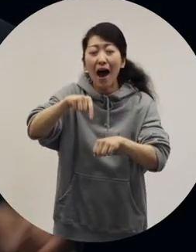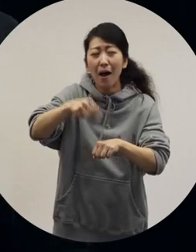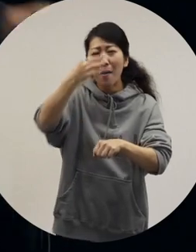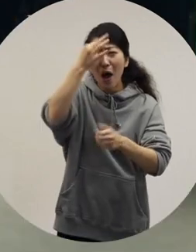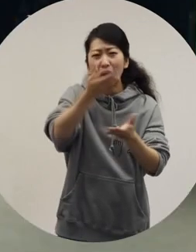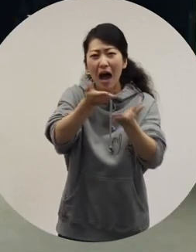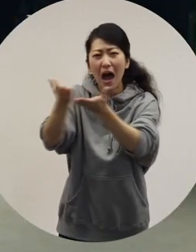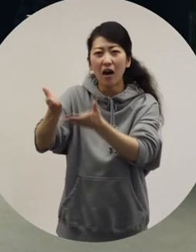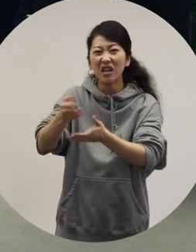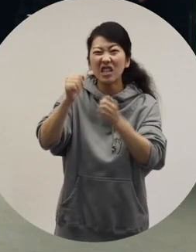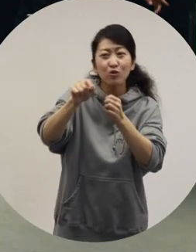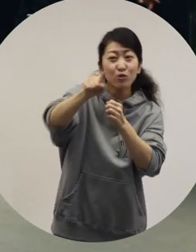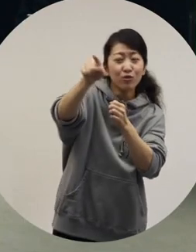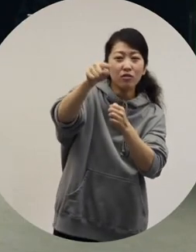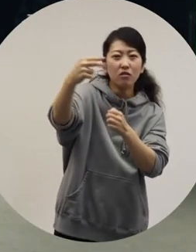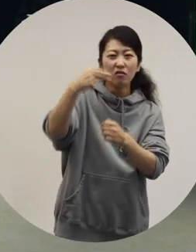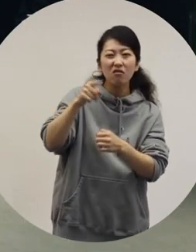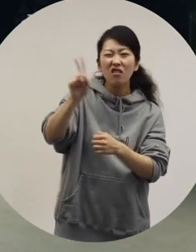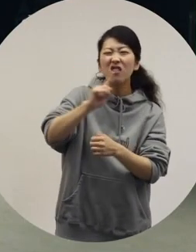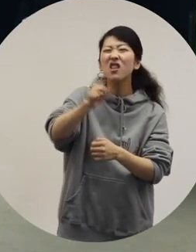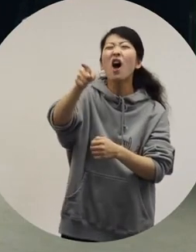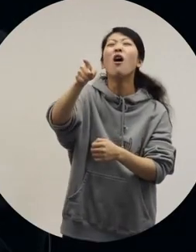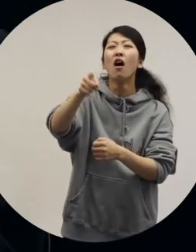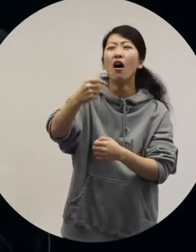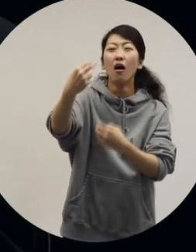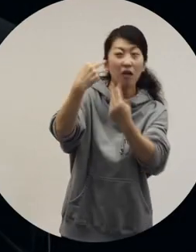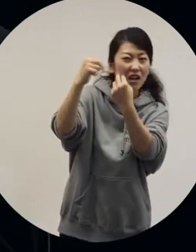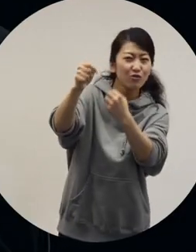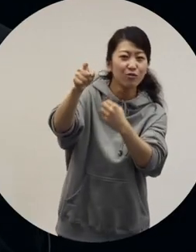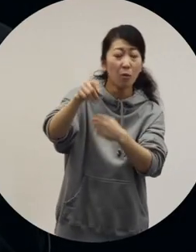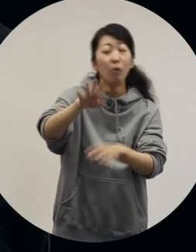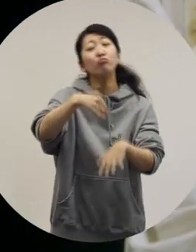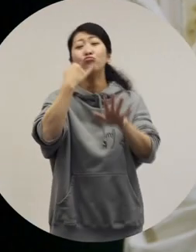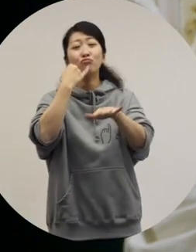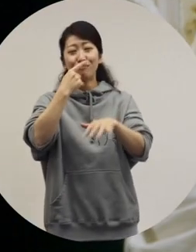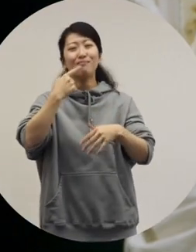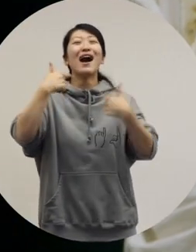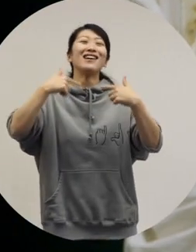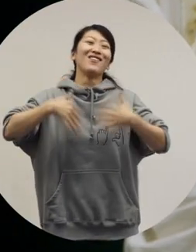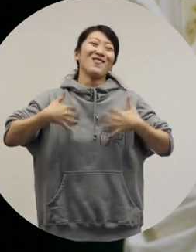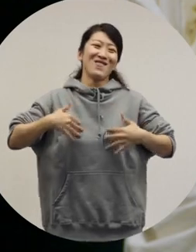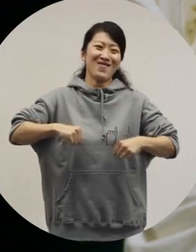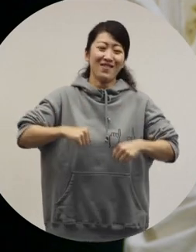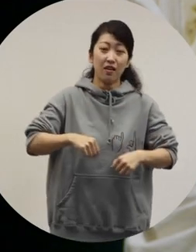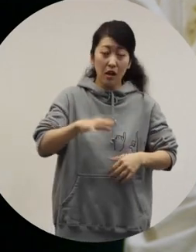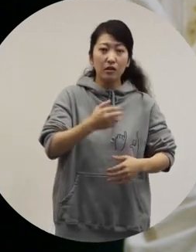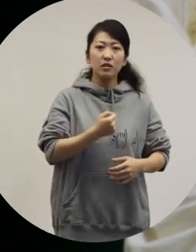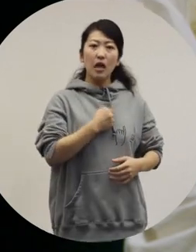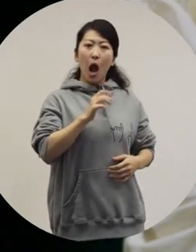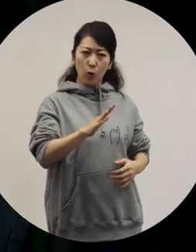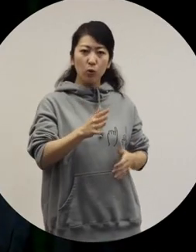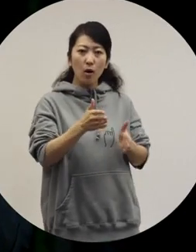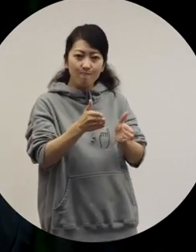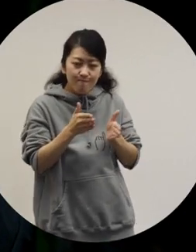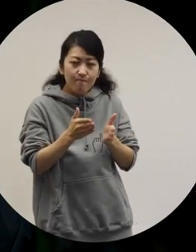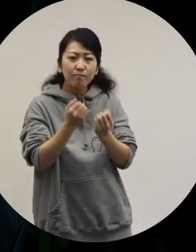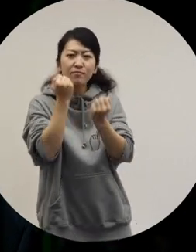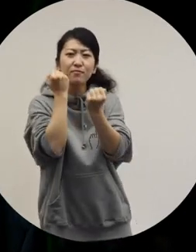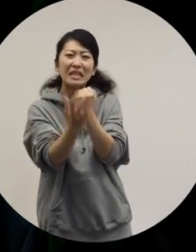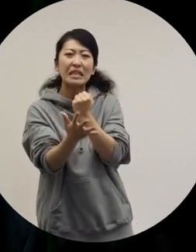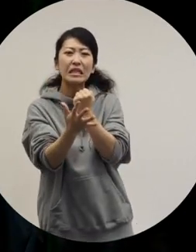There are many people who think "What is he talking about?" I enjoy living every day. [Shin] Having self confidence and having a lack of humility is not the same.